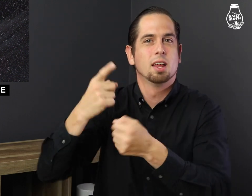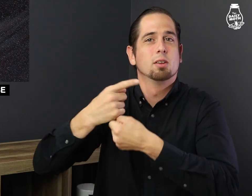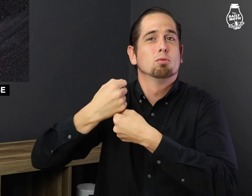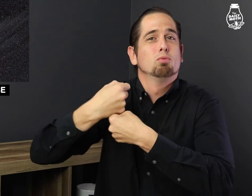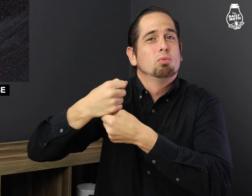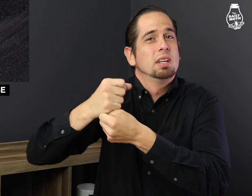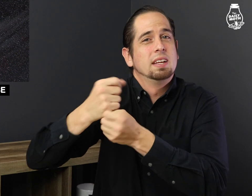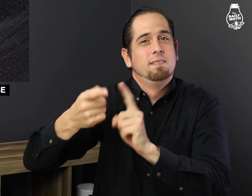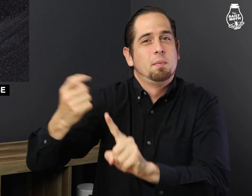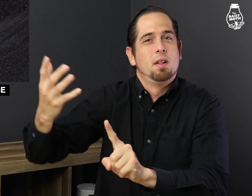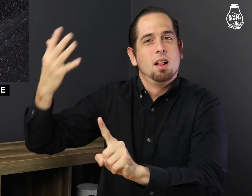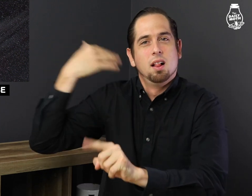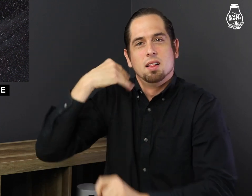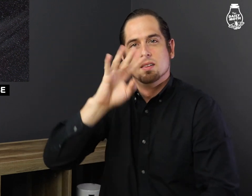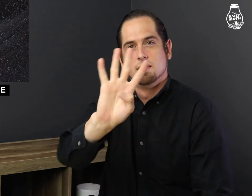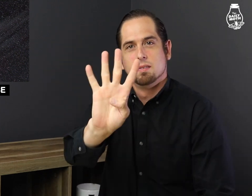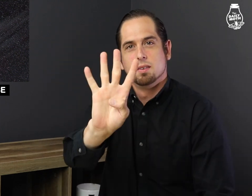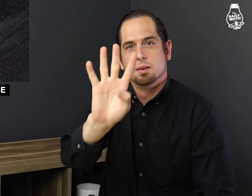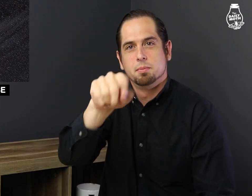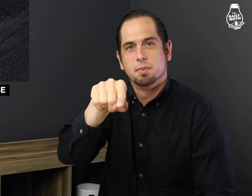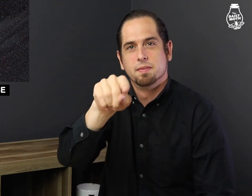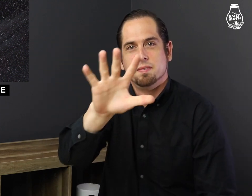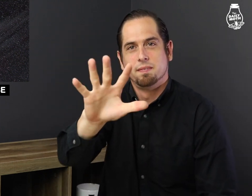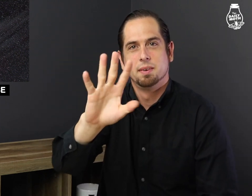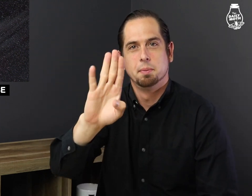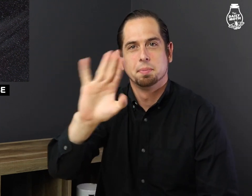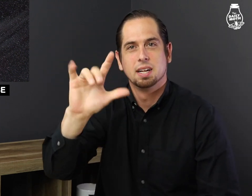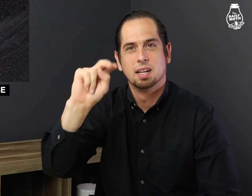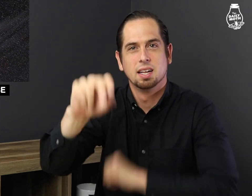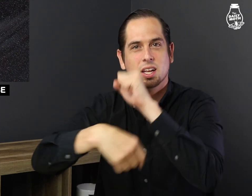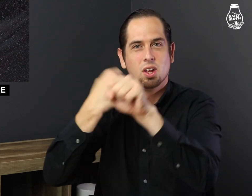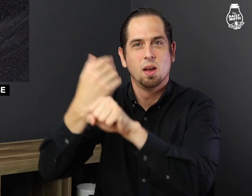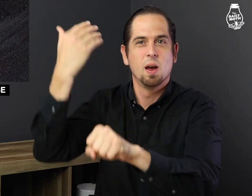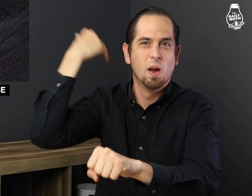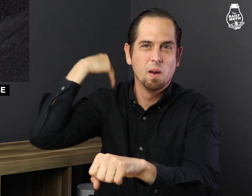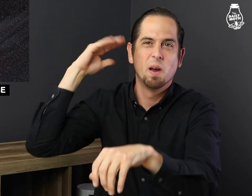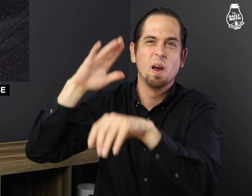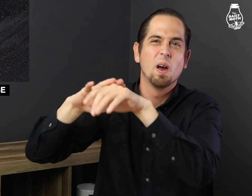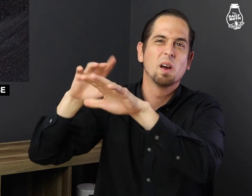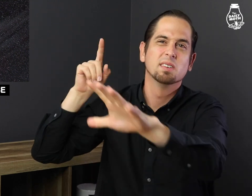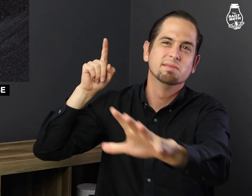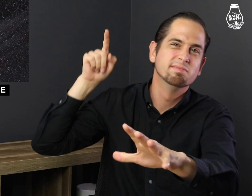that were created 4.5 billion years ago on